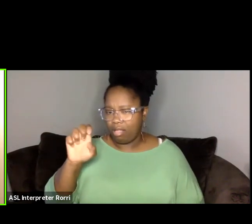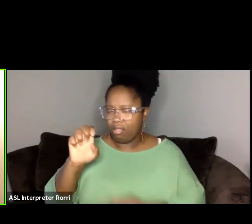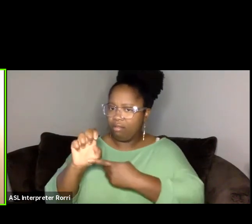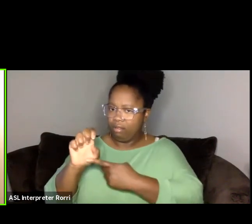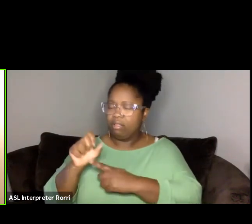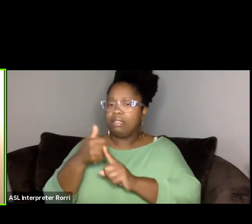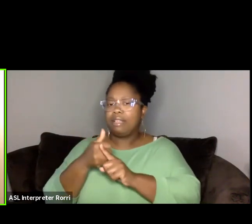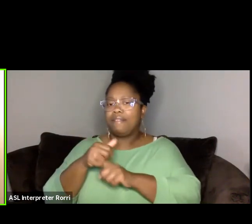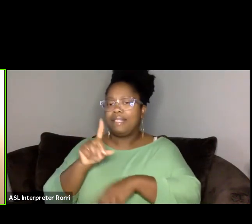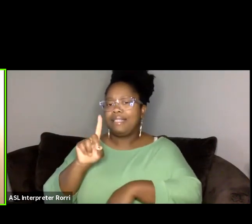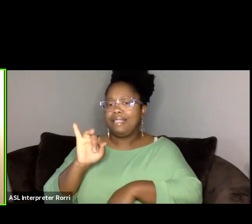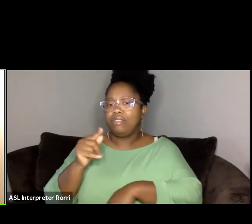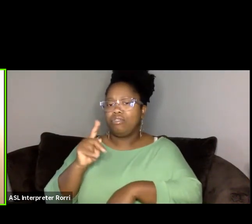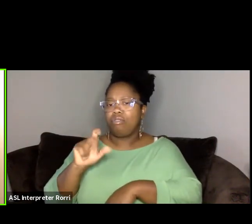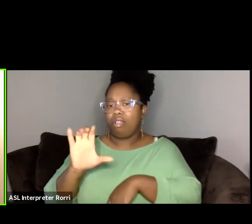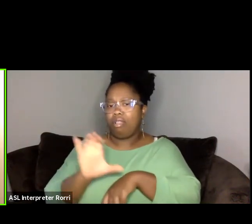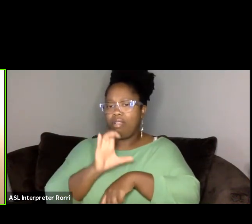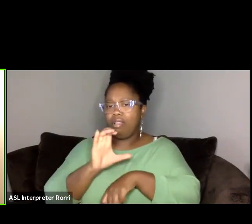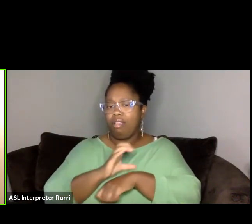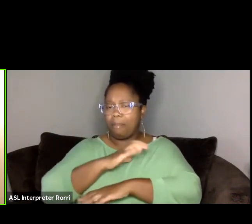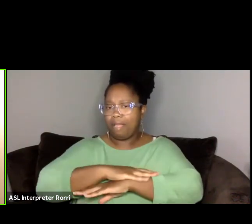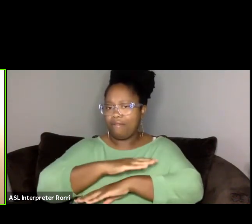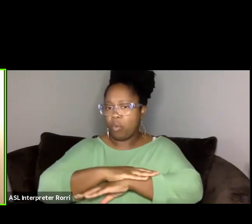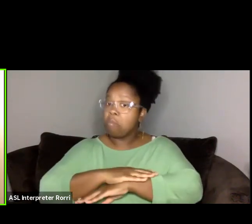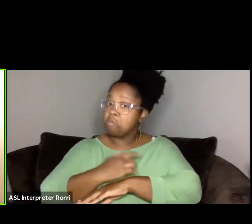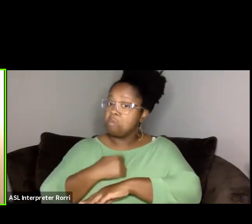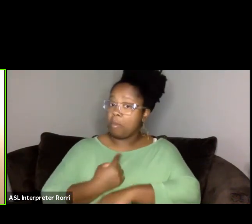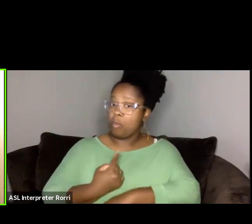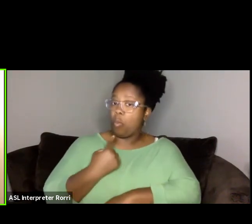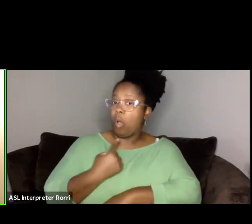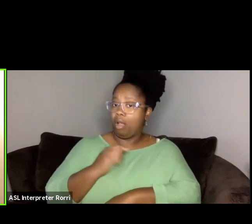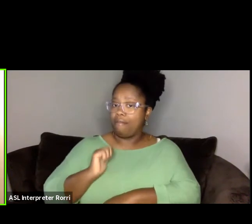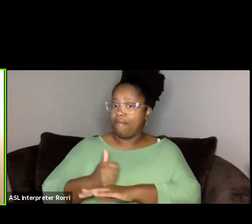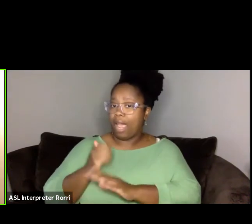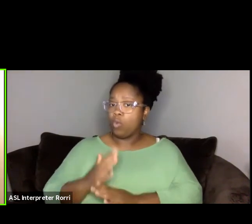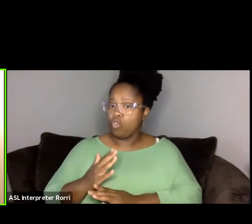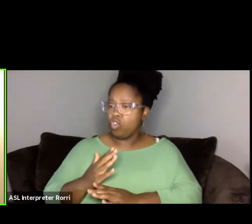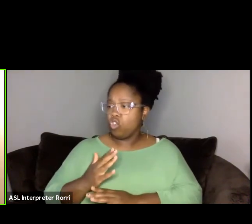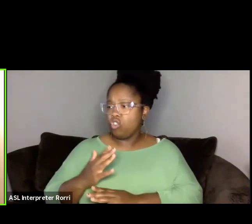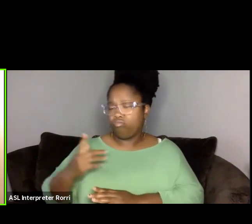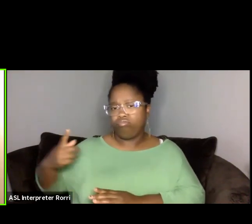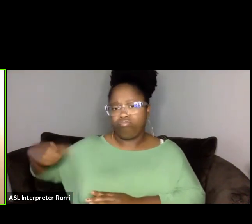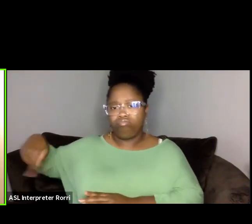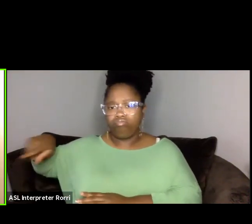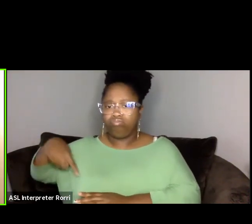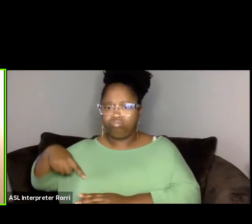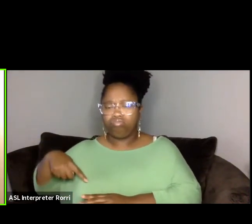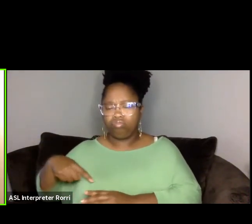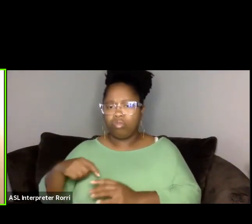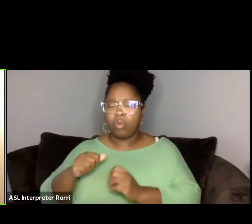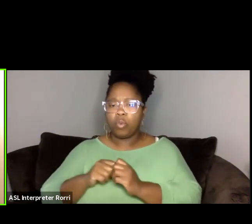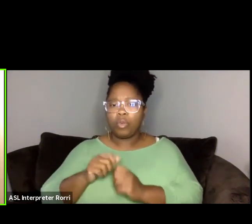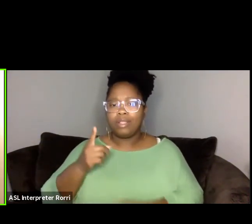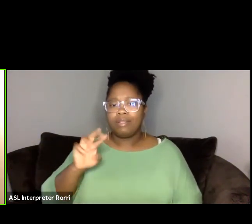and I'm one of the co-founders of the platform with Dr. Nicole Hodges Persley